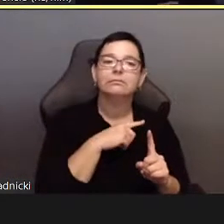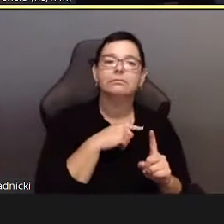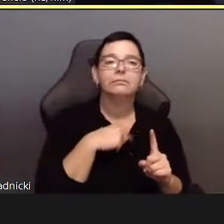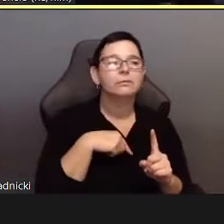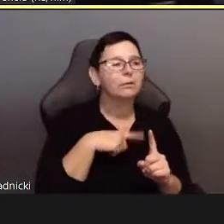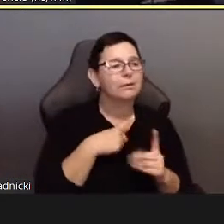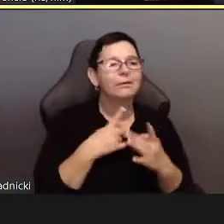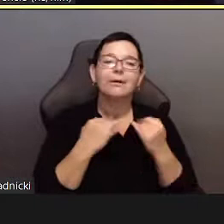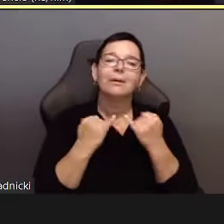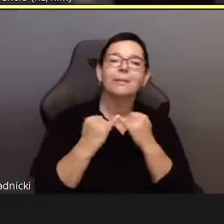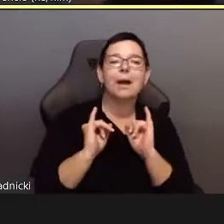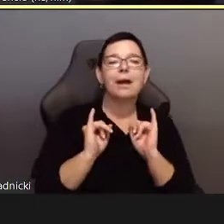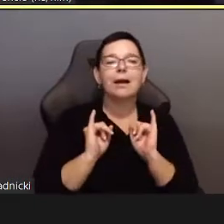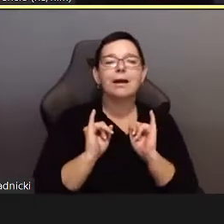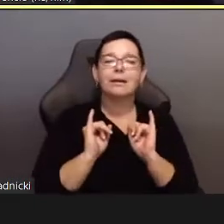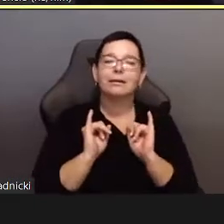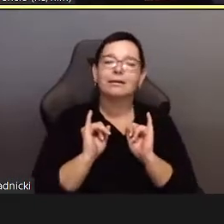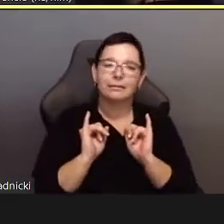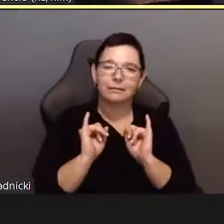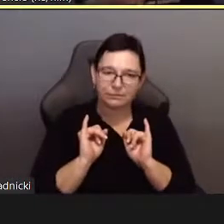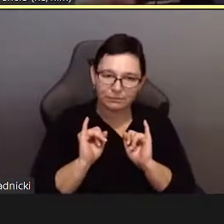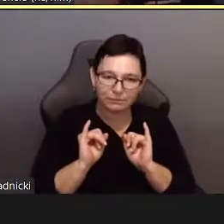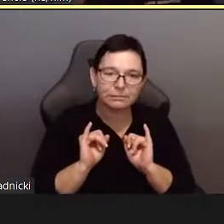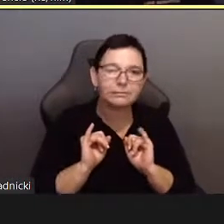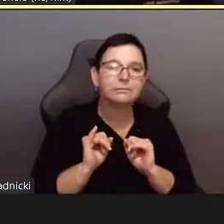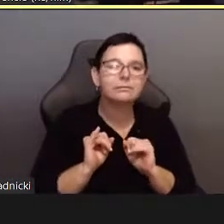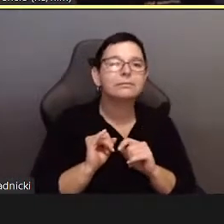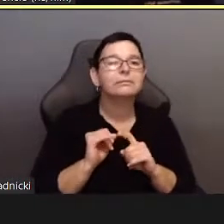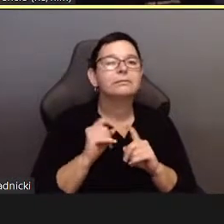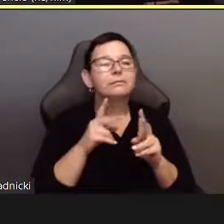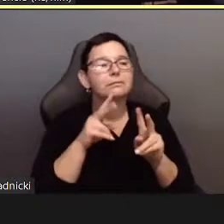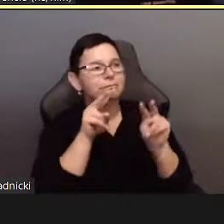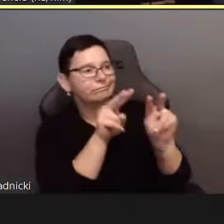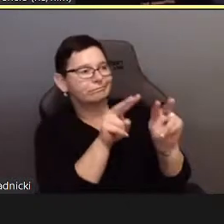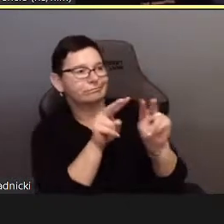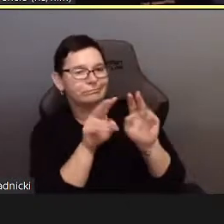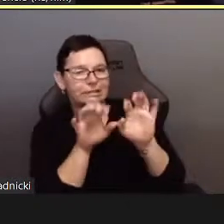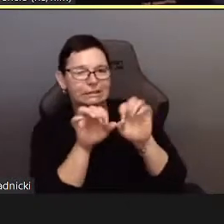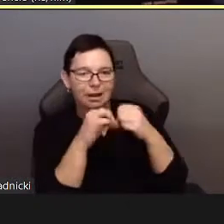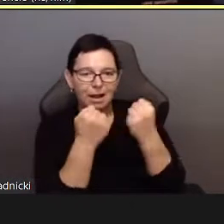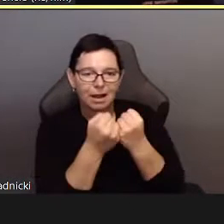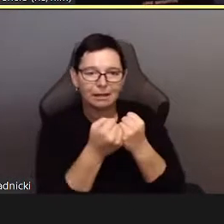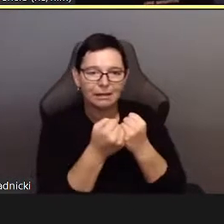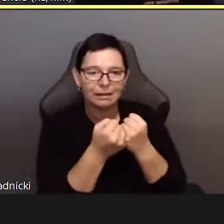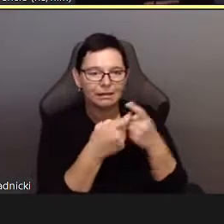but instead a longing that propels us onward.